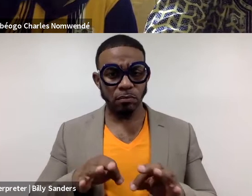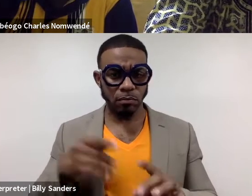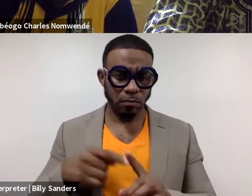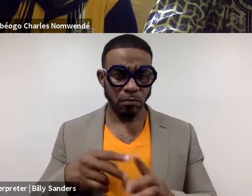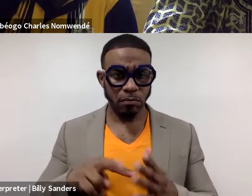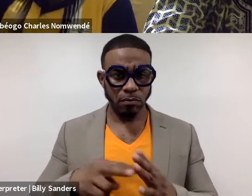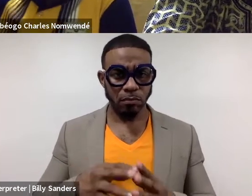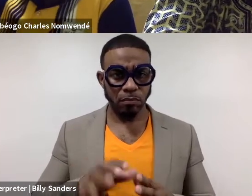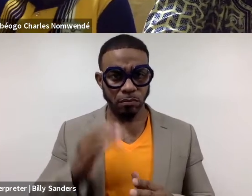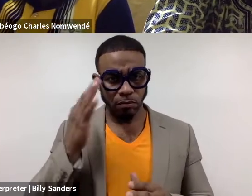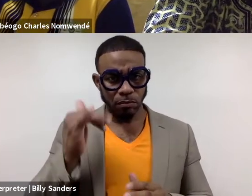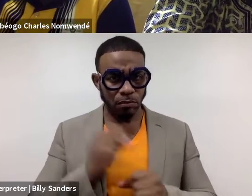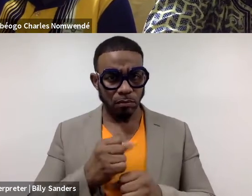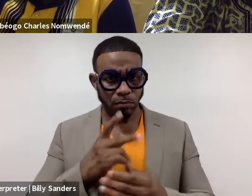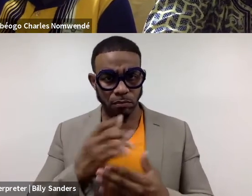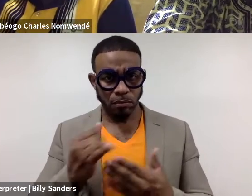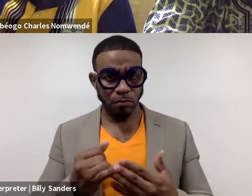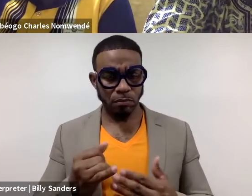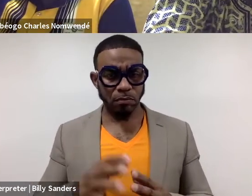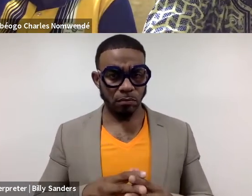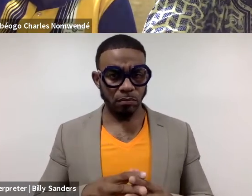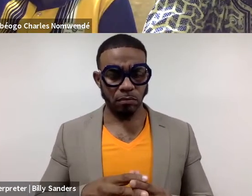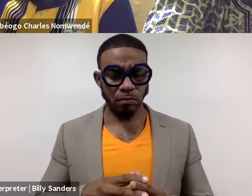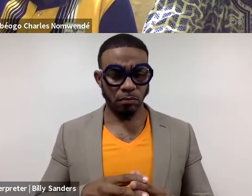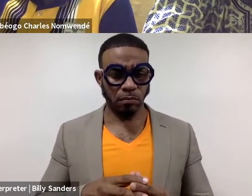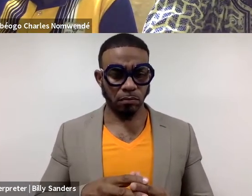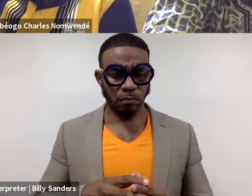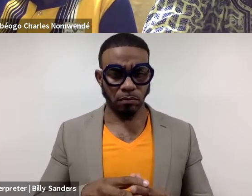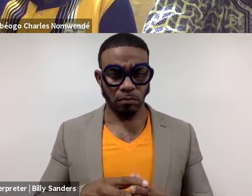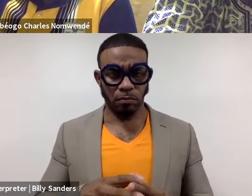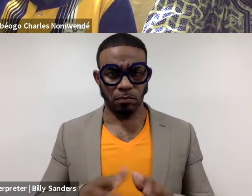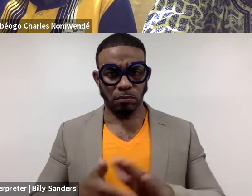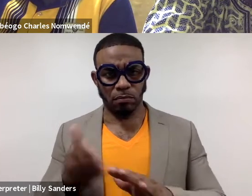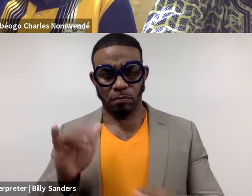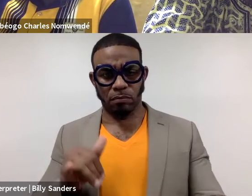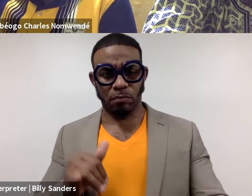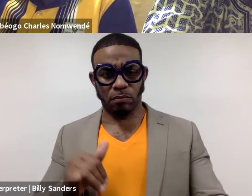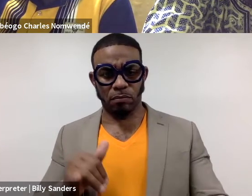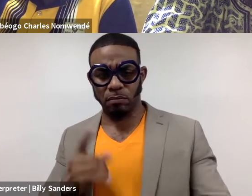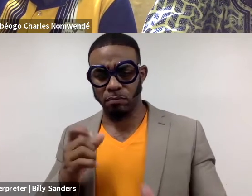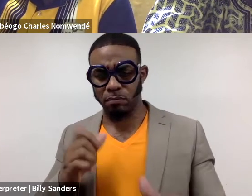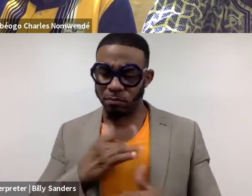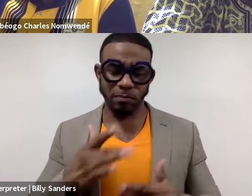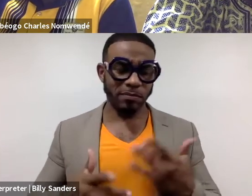And this is why it made this project super, super successful. And one that I'm eager to see where it goes next